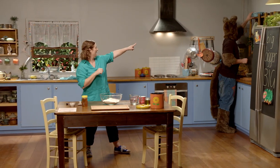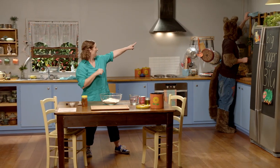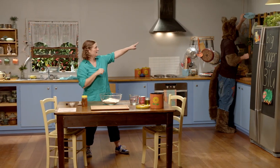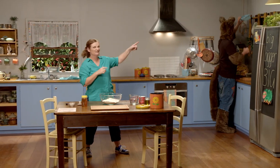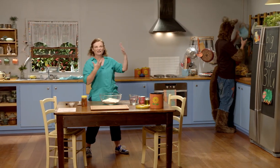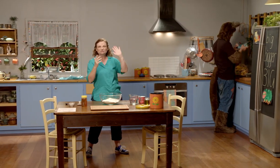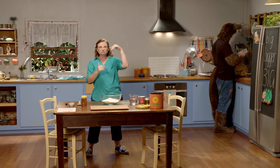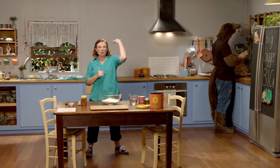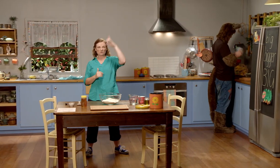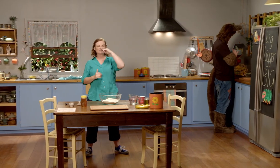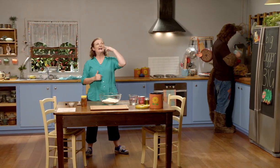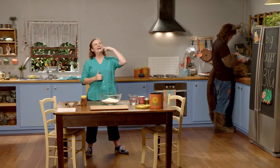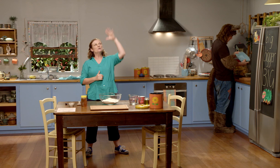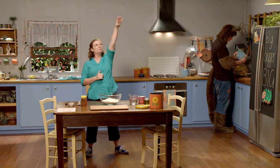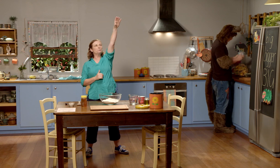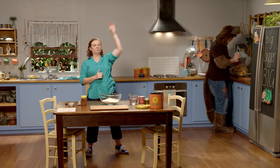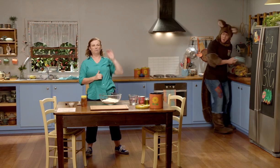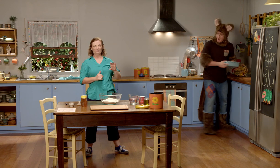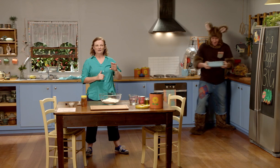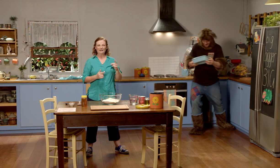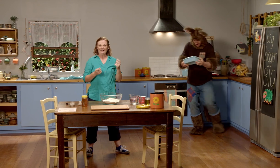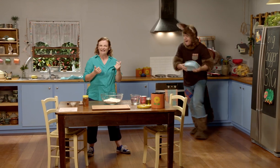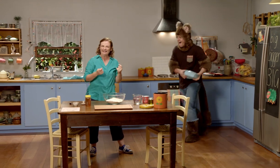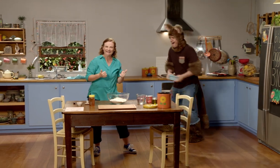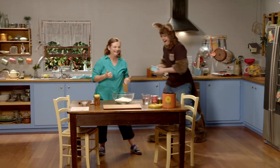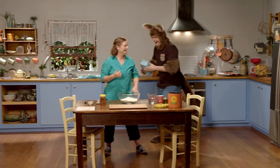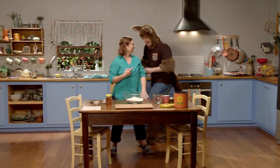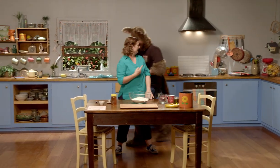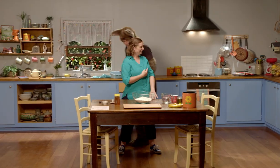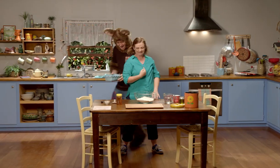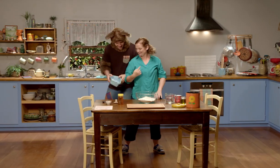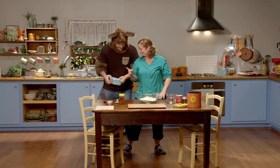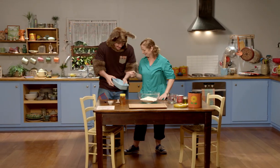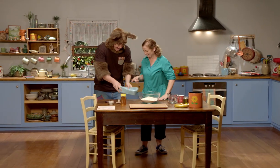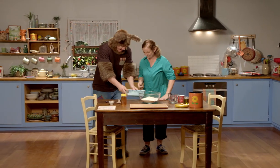Look, you're so tall. It's so easy for him to get that pan down.